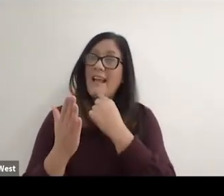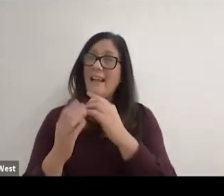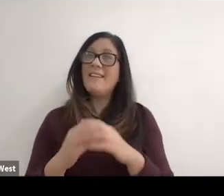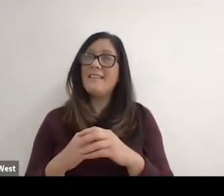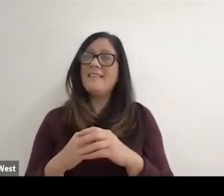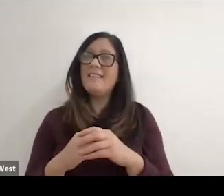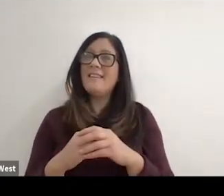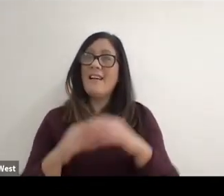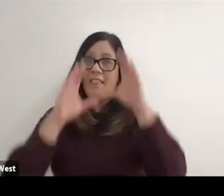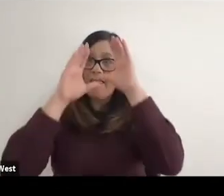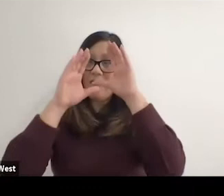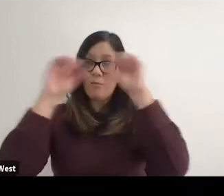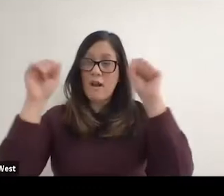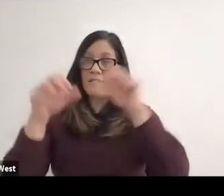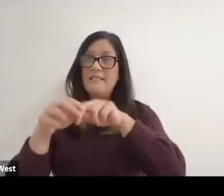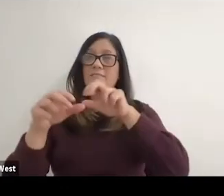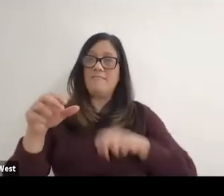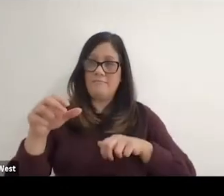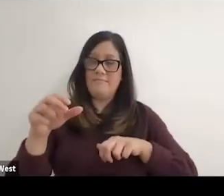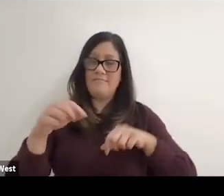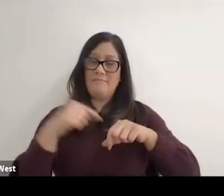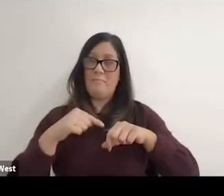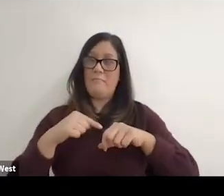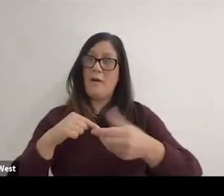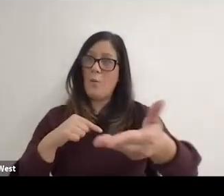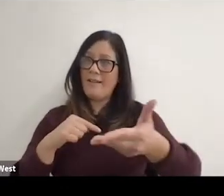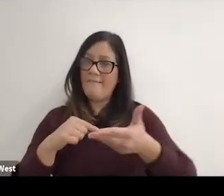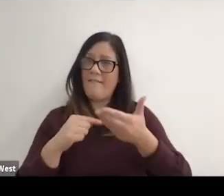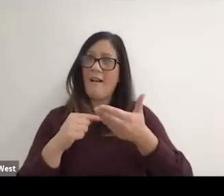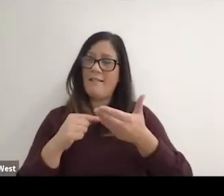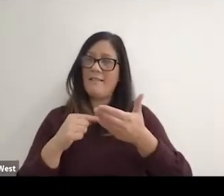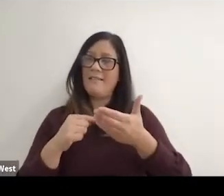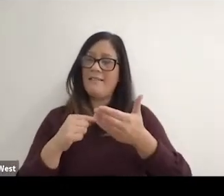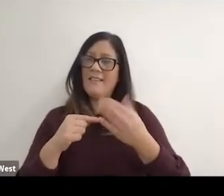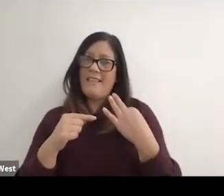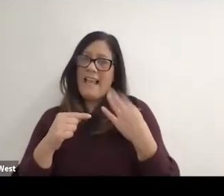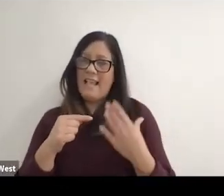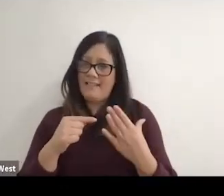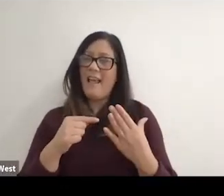president would have invited the successful candidate up onto the stage, but to say a few words,